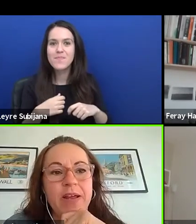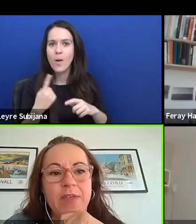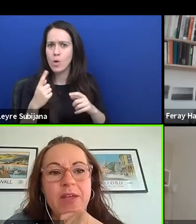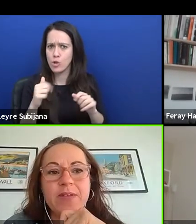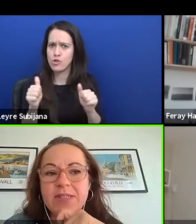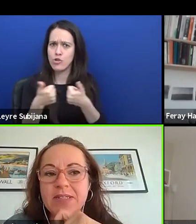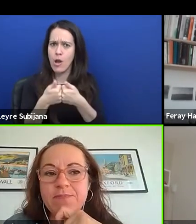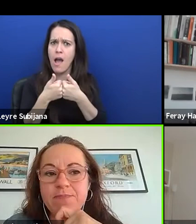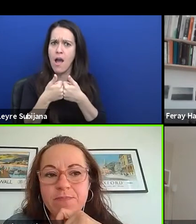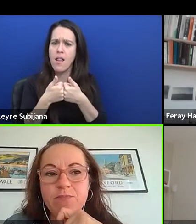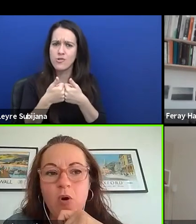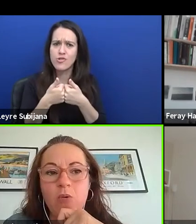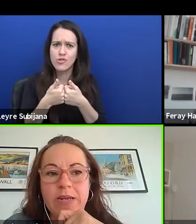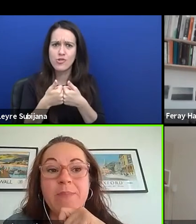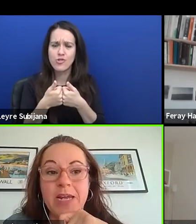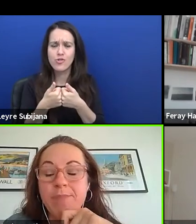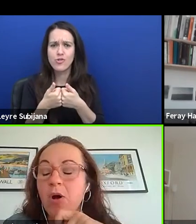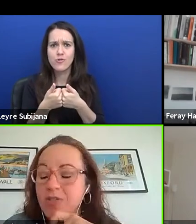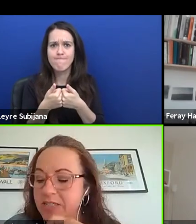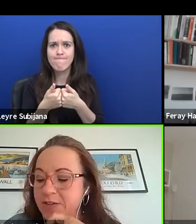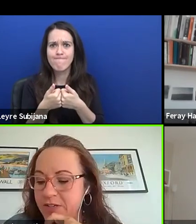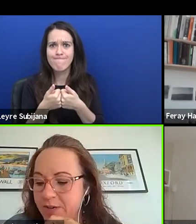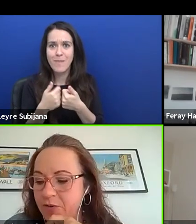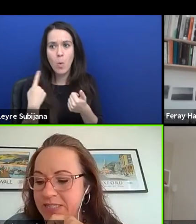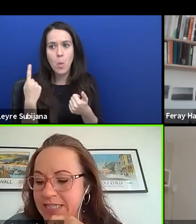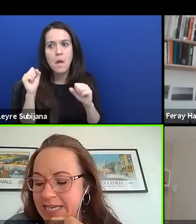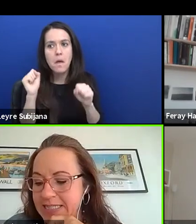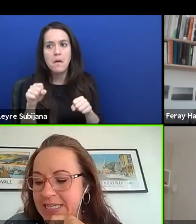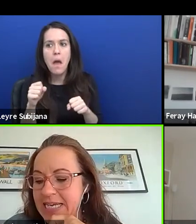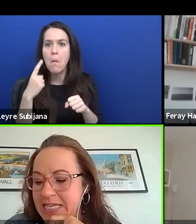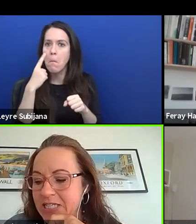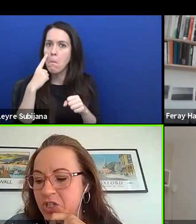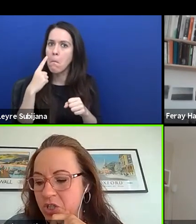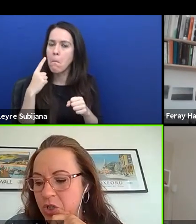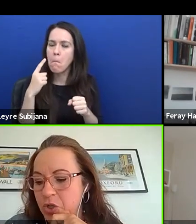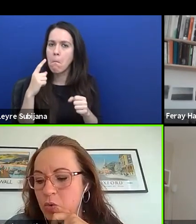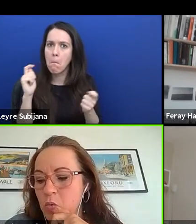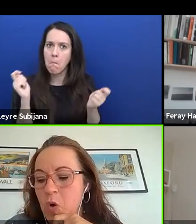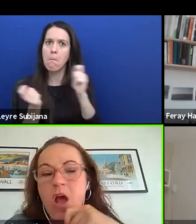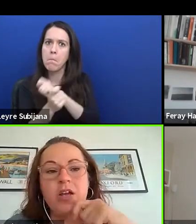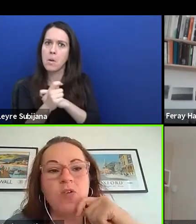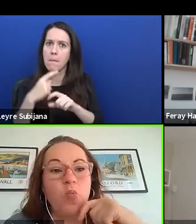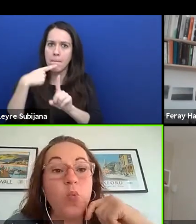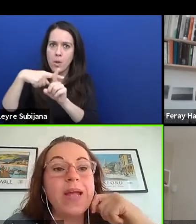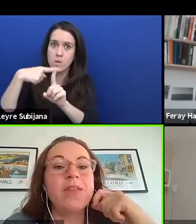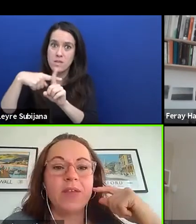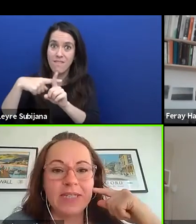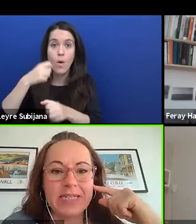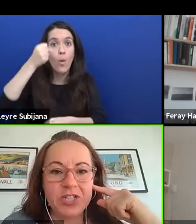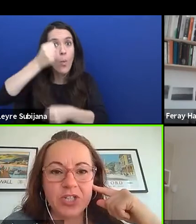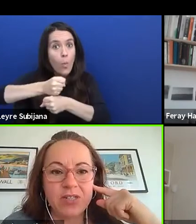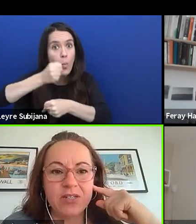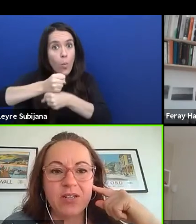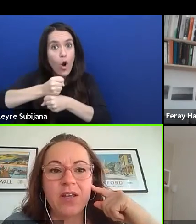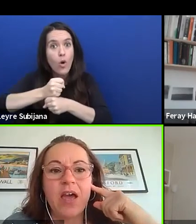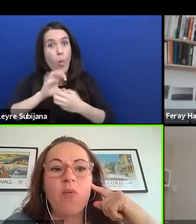but I think, what we can make a positive difference is to work with teachers.